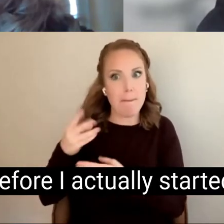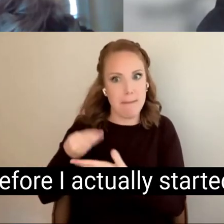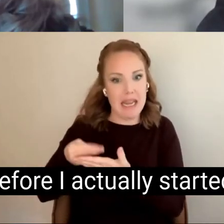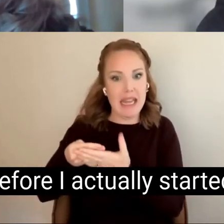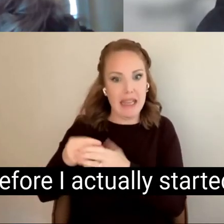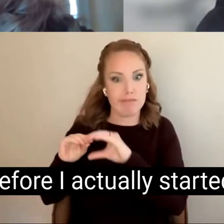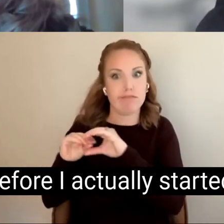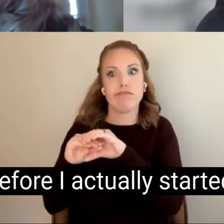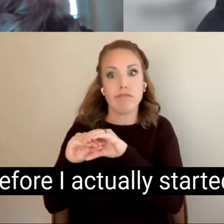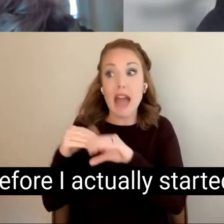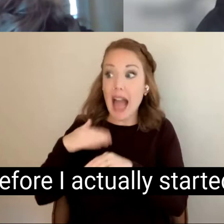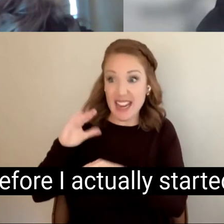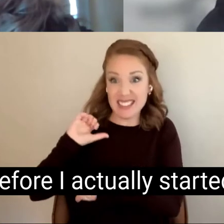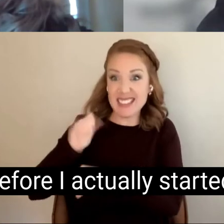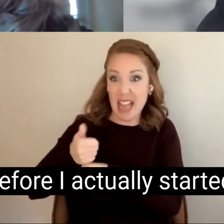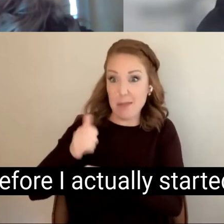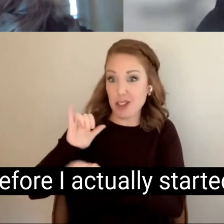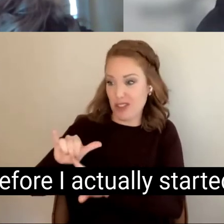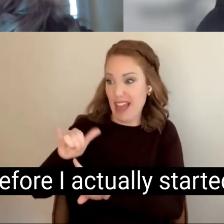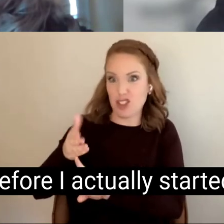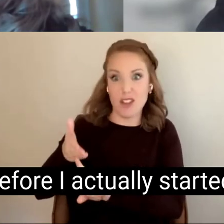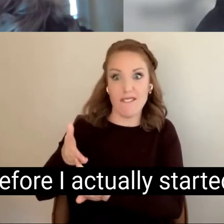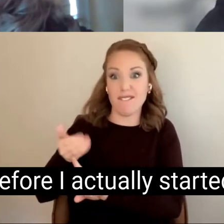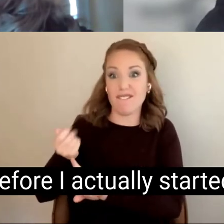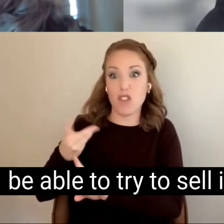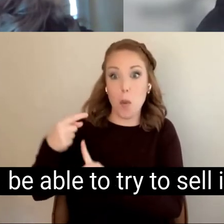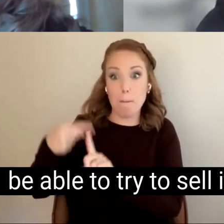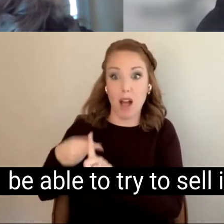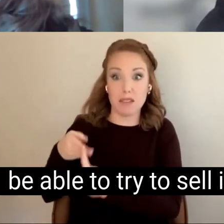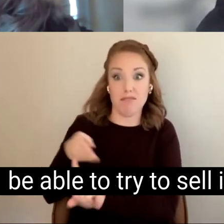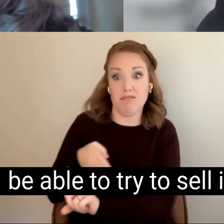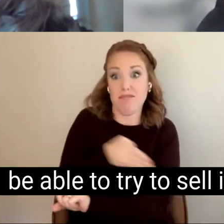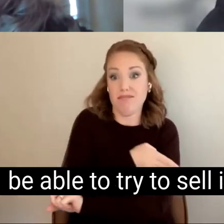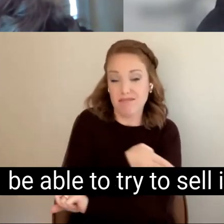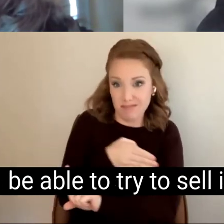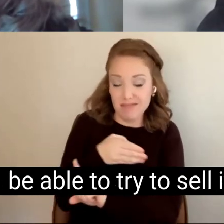months before I actually started, you know, be able to try to sell it.